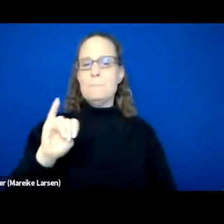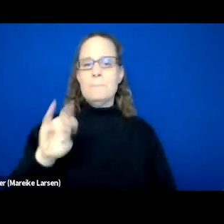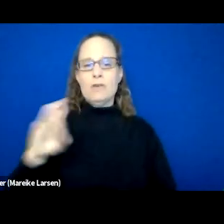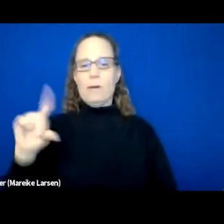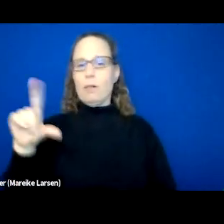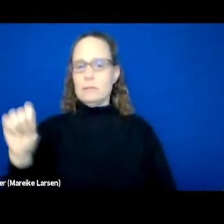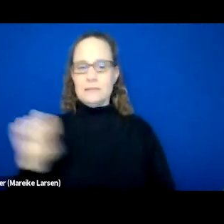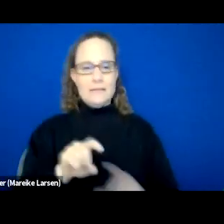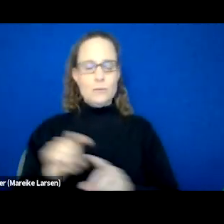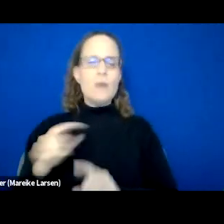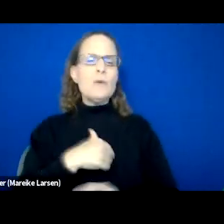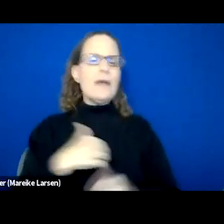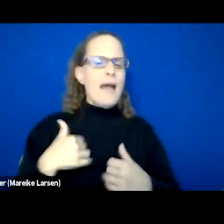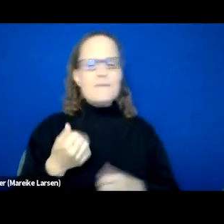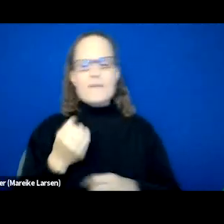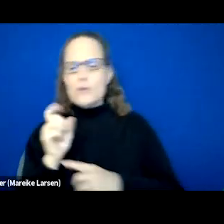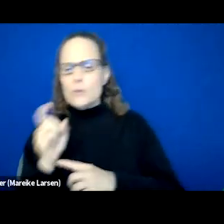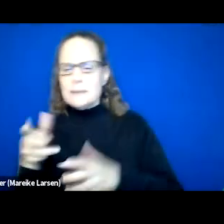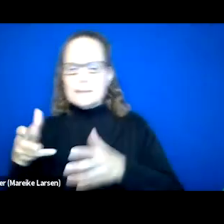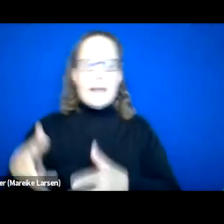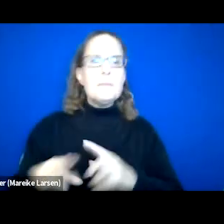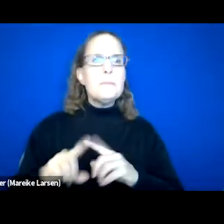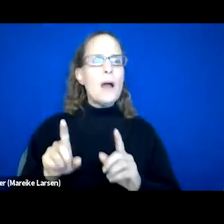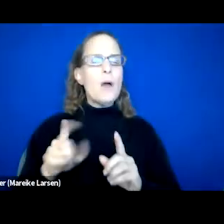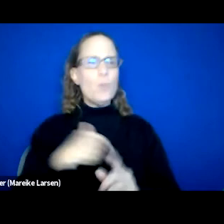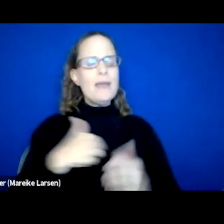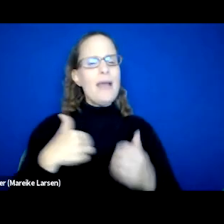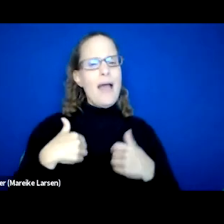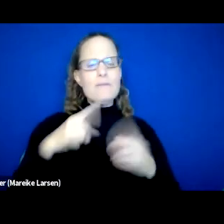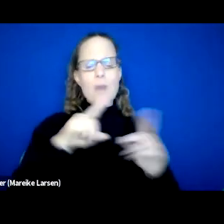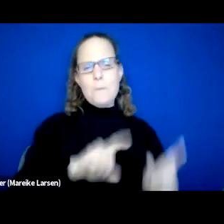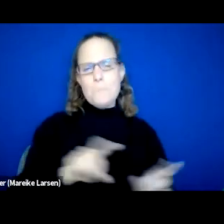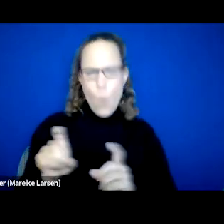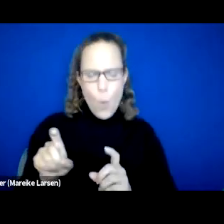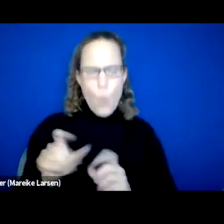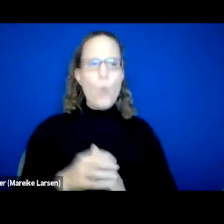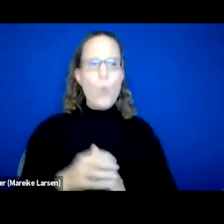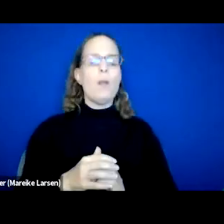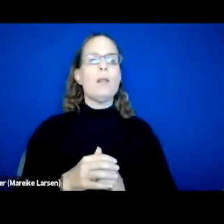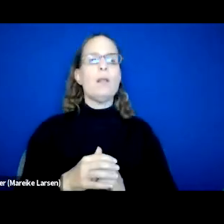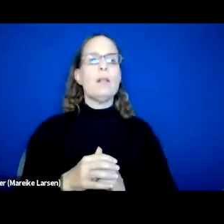We have a couple of minutes but we do have a poll that are gonna bring up